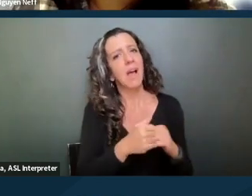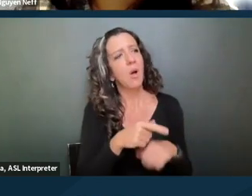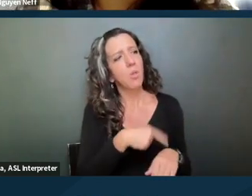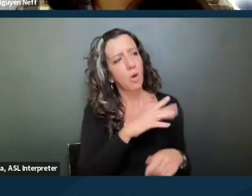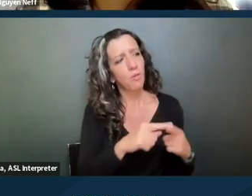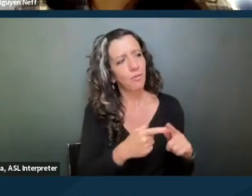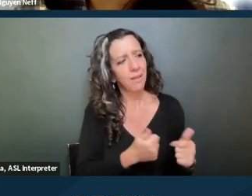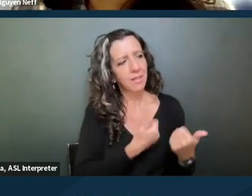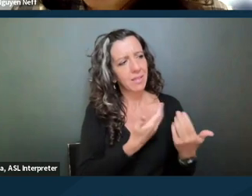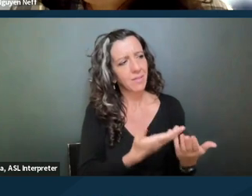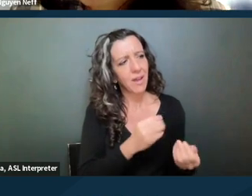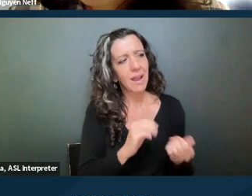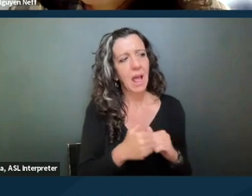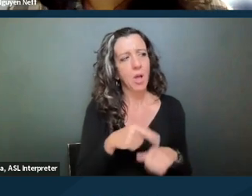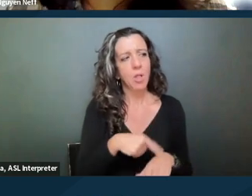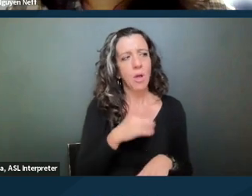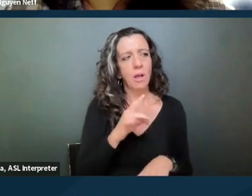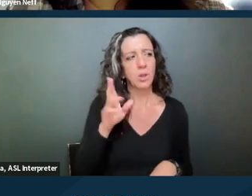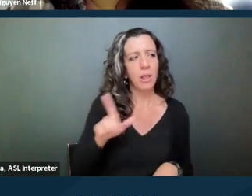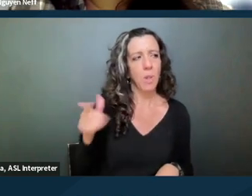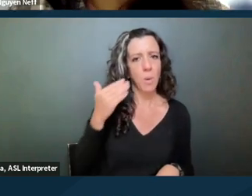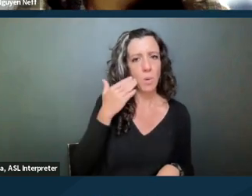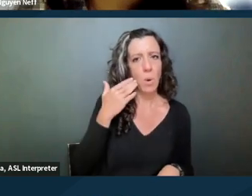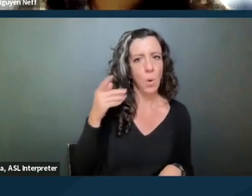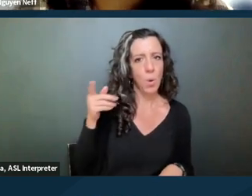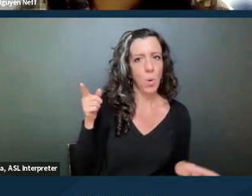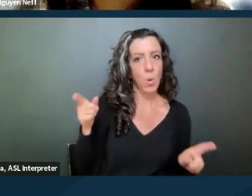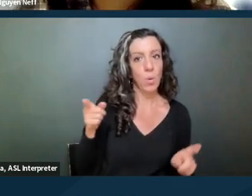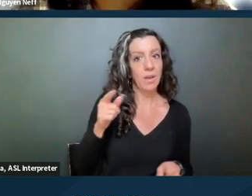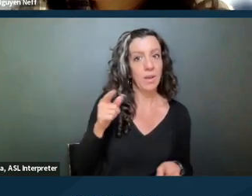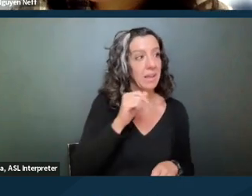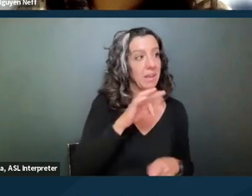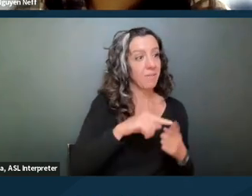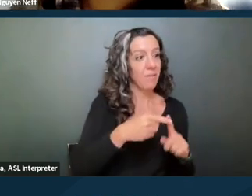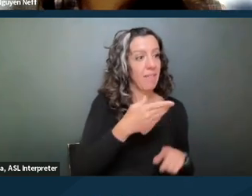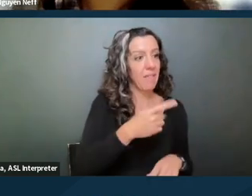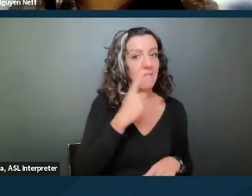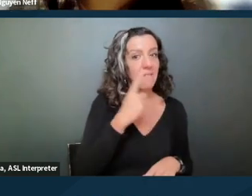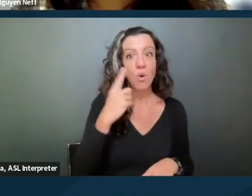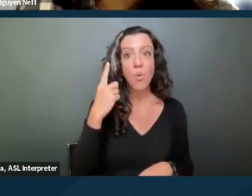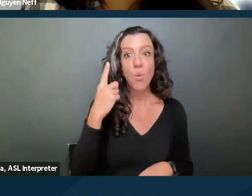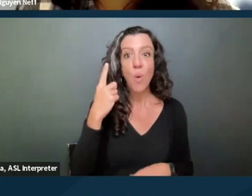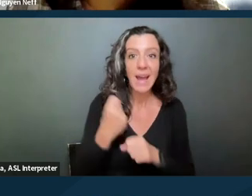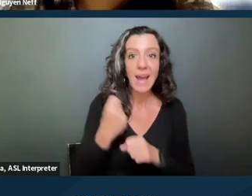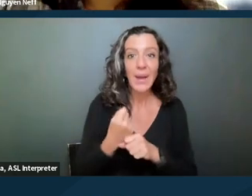and how long has your landlord known? If the friend has been there for the last year and the landlord lives on the property